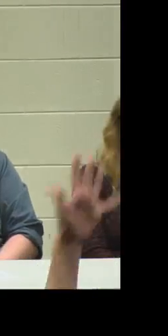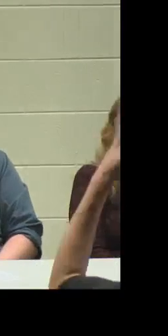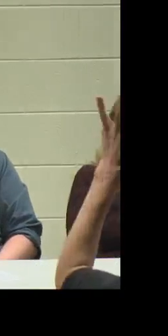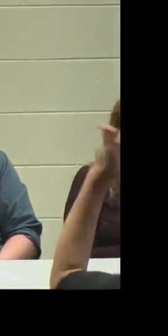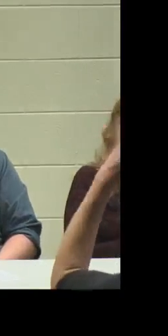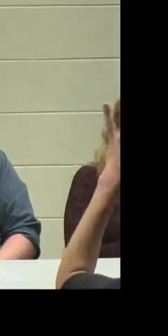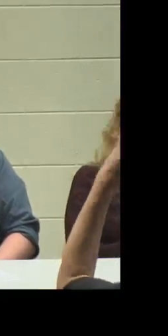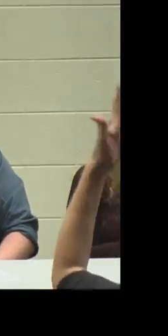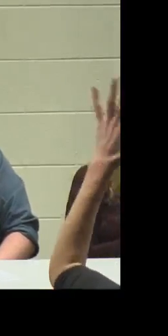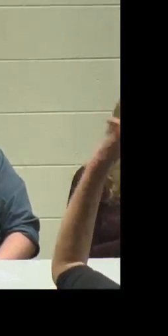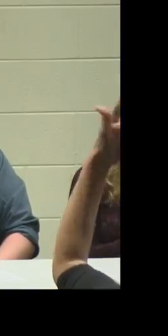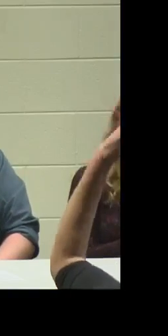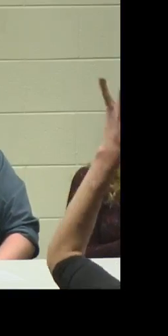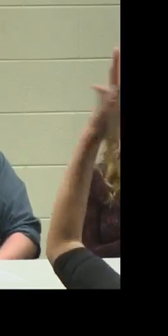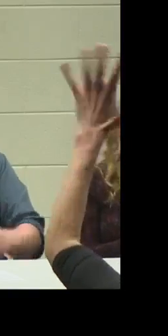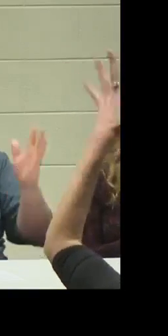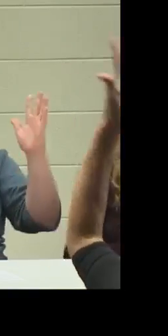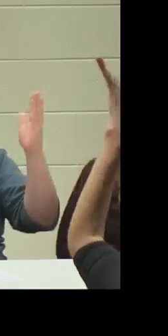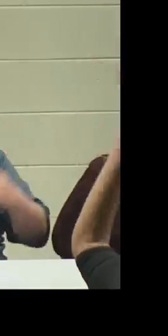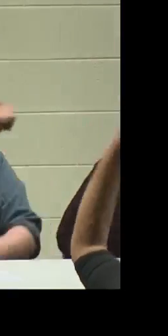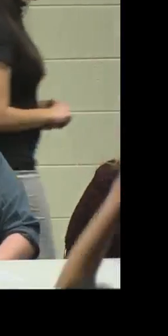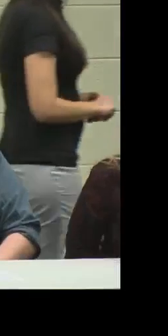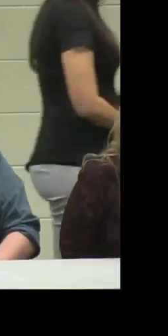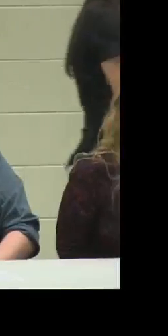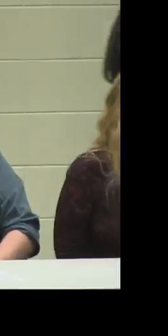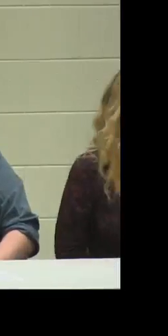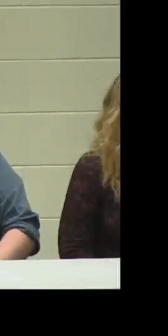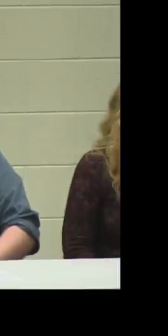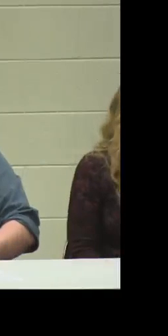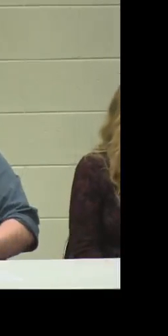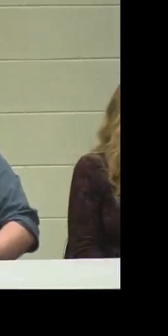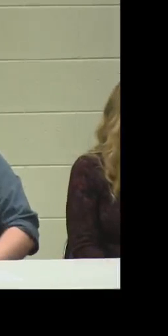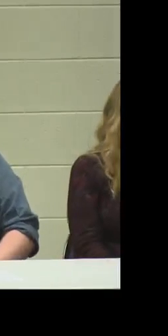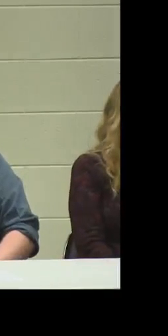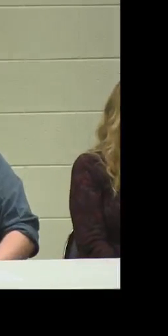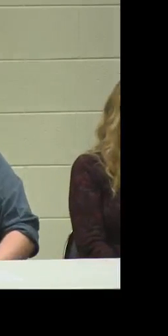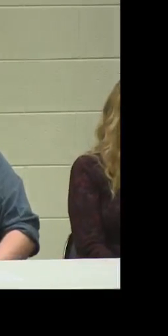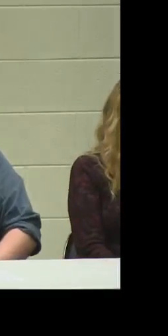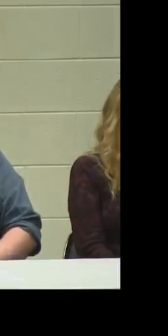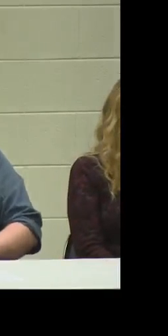[Clapping ]